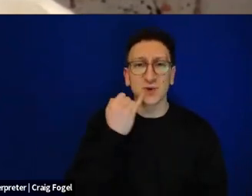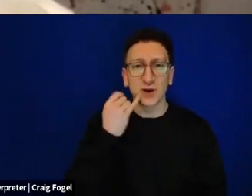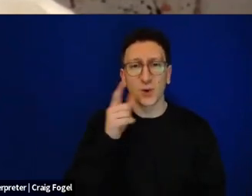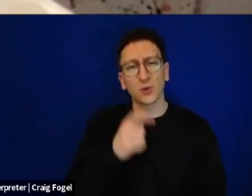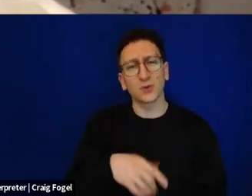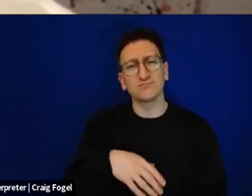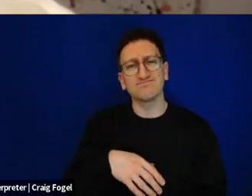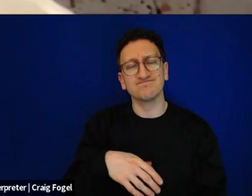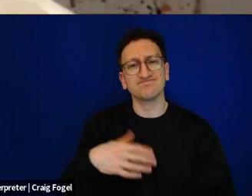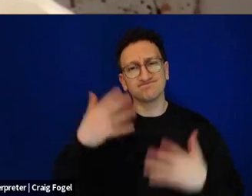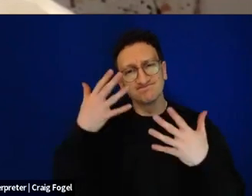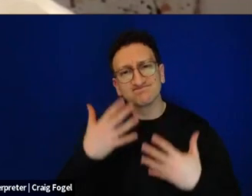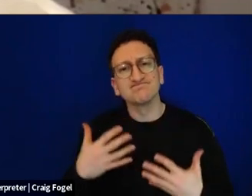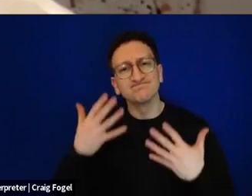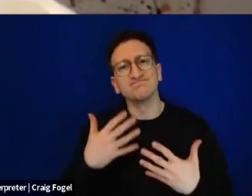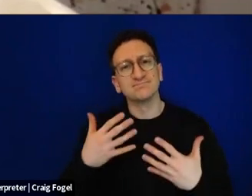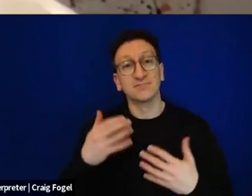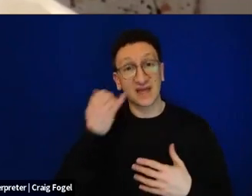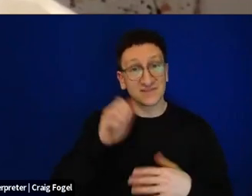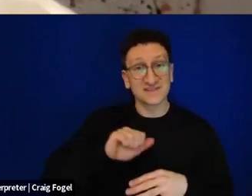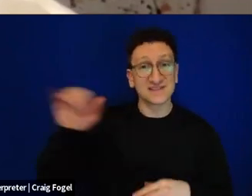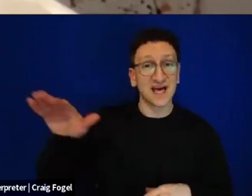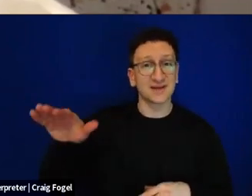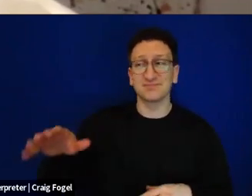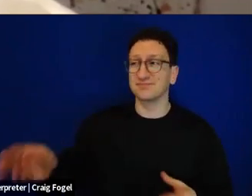And send them a Haggadah. I'm sure they'll appreciate it.